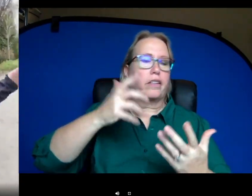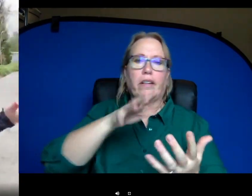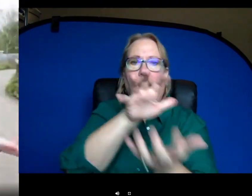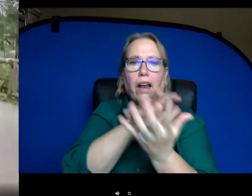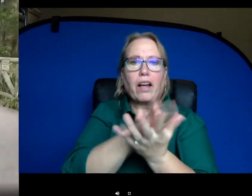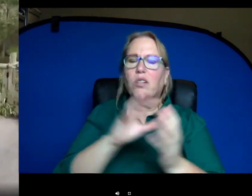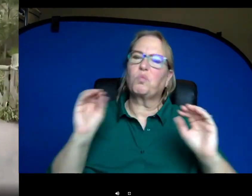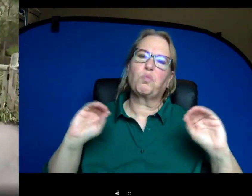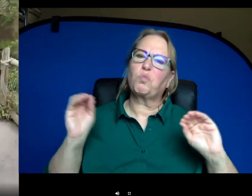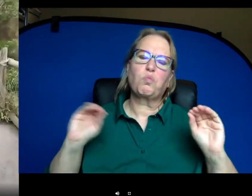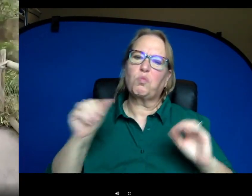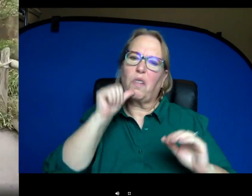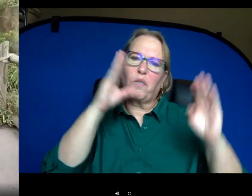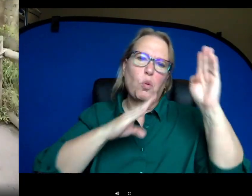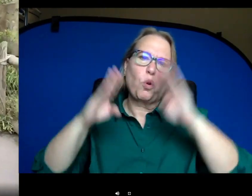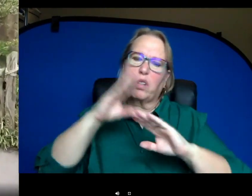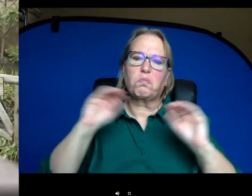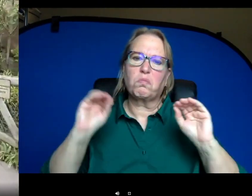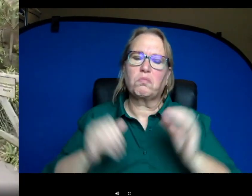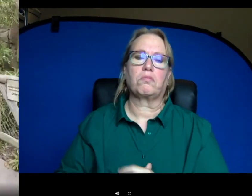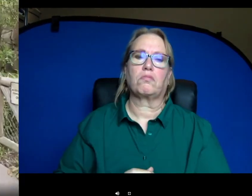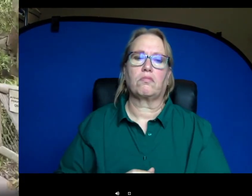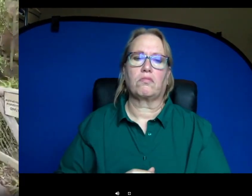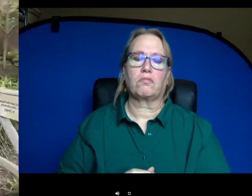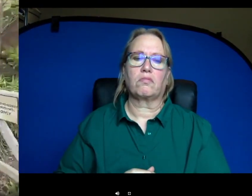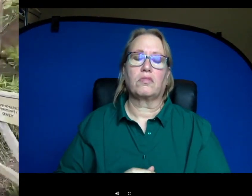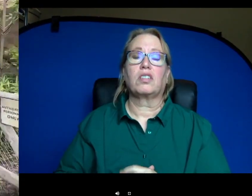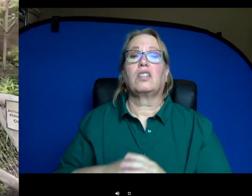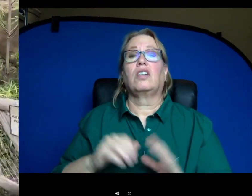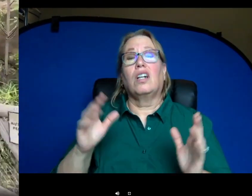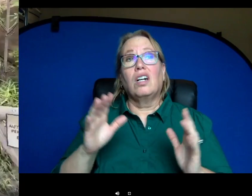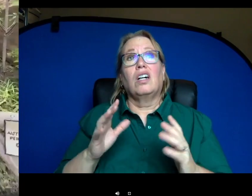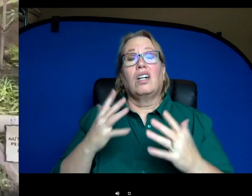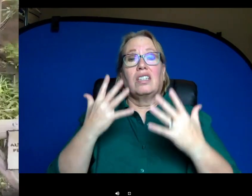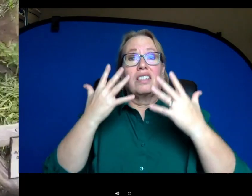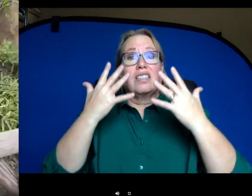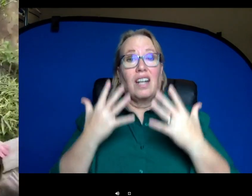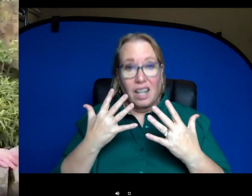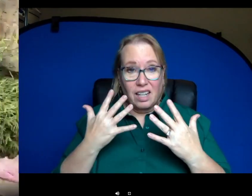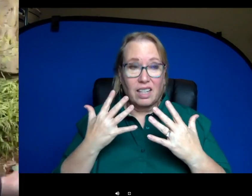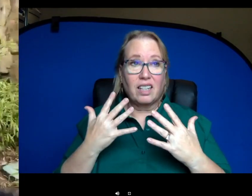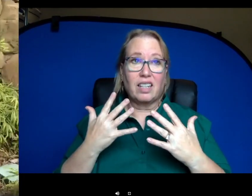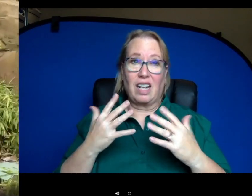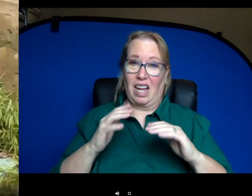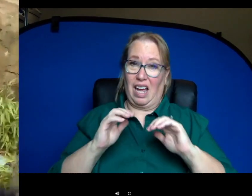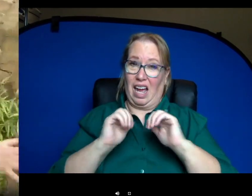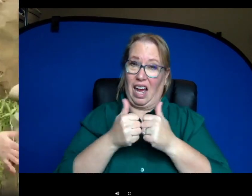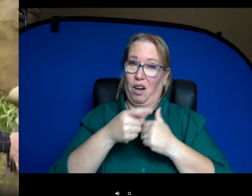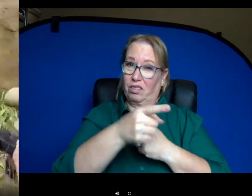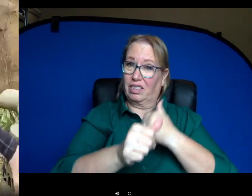they can't hide them in the water. So, unfortunately, hippos biggest threat is habitat loss, humans,